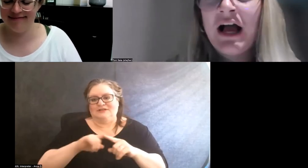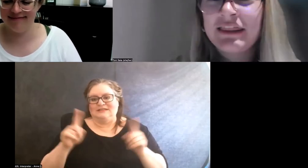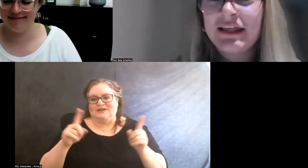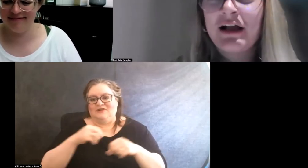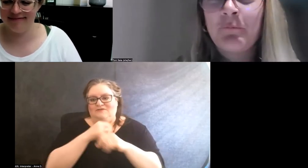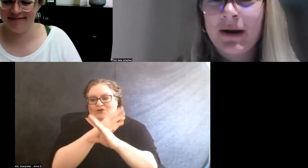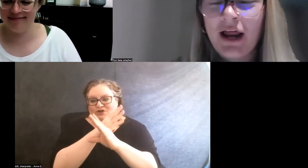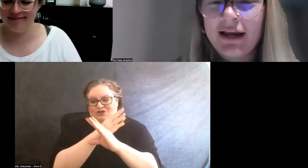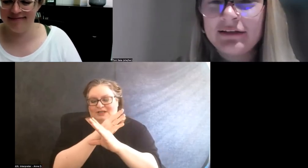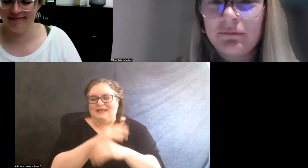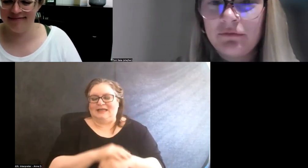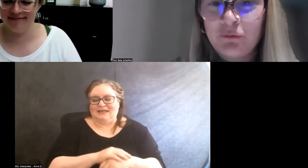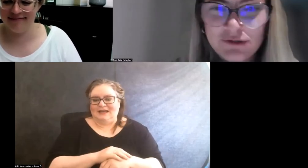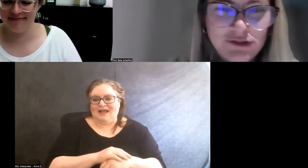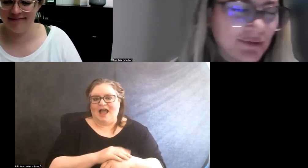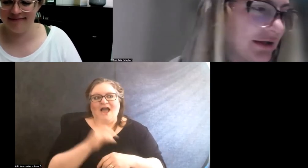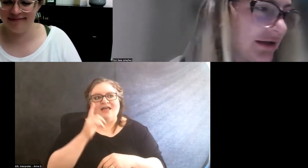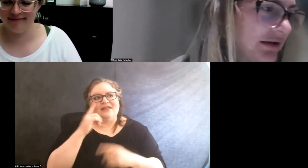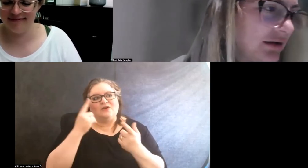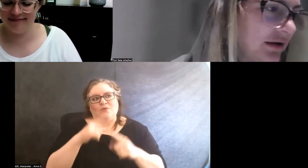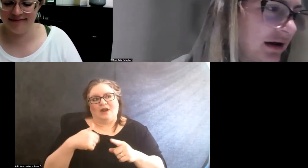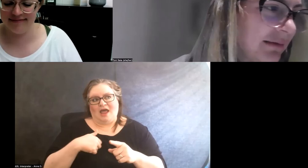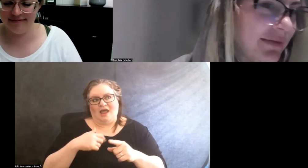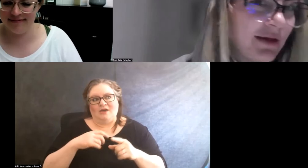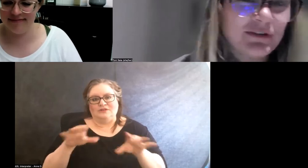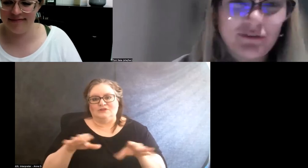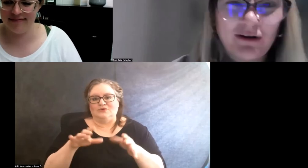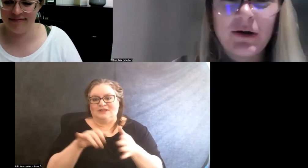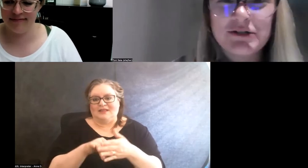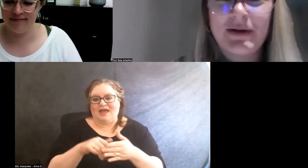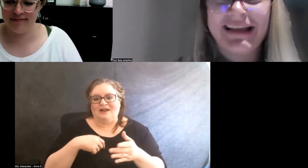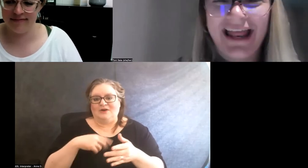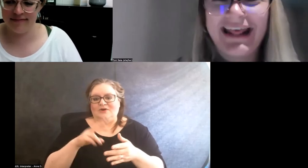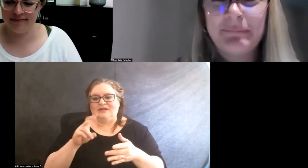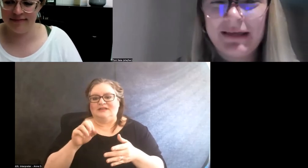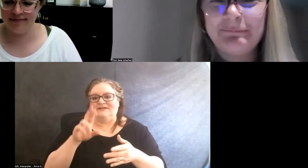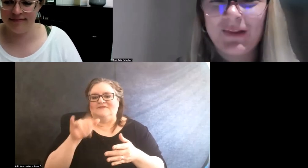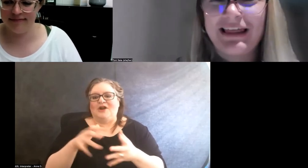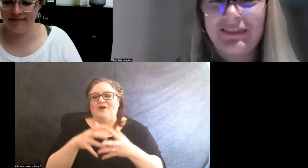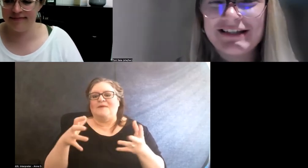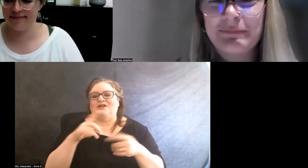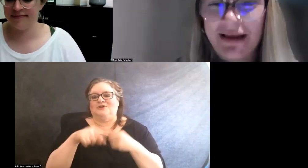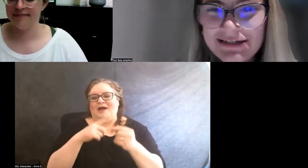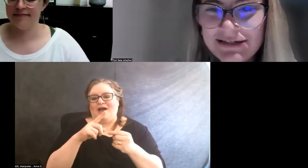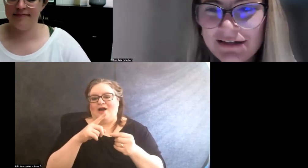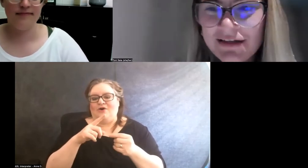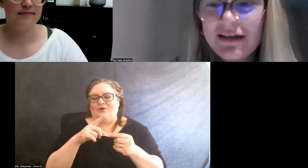I think when I was doing it, it was very much about getting people in the space